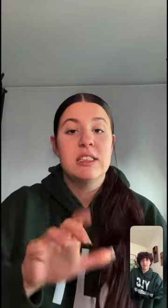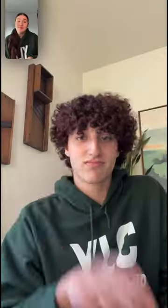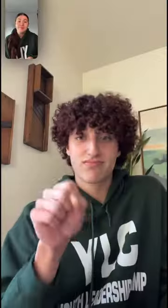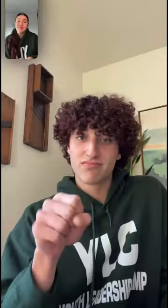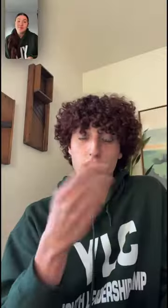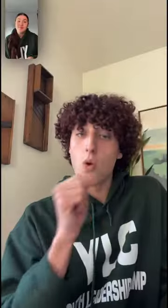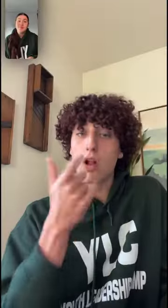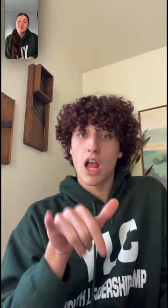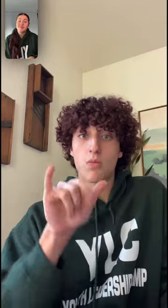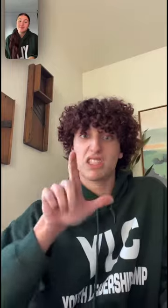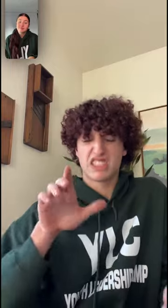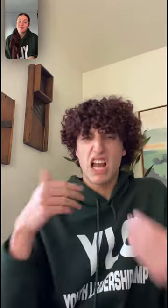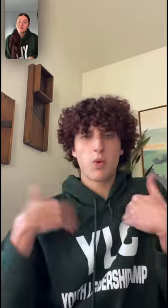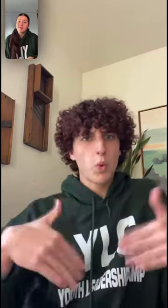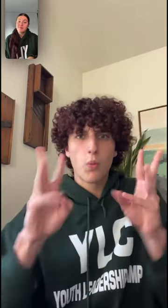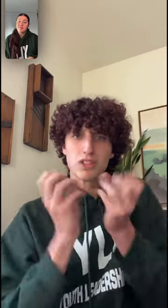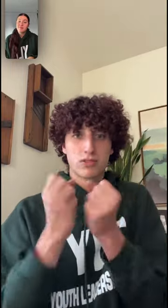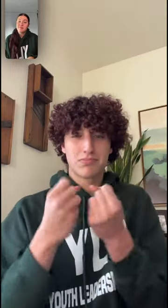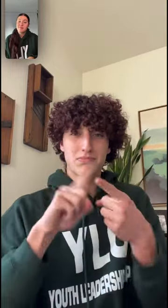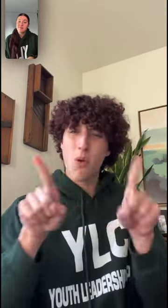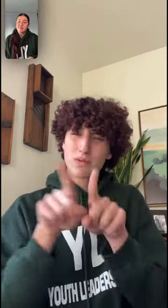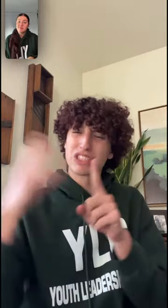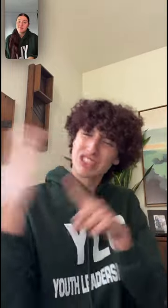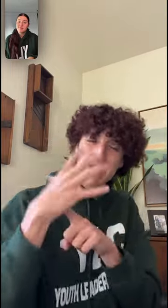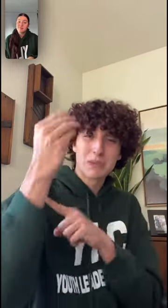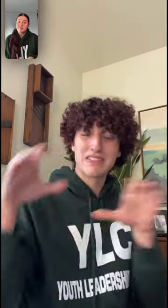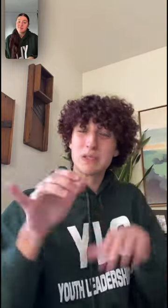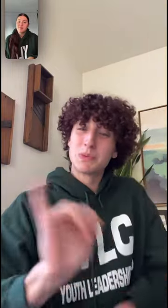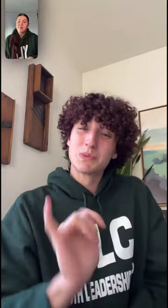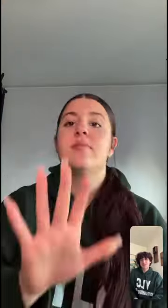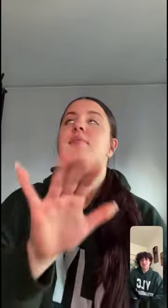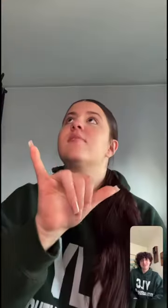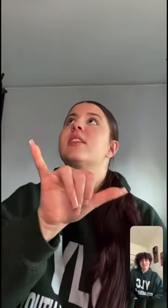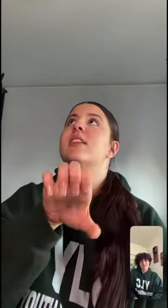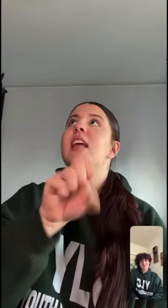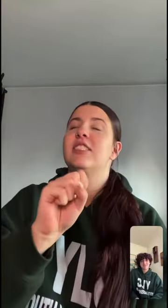Yes! I don't think many realize that YLC isn’t all just about workshops, but we had CHAMP outdoor activities! YES!